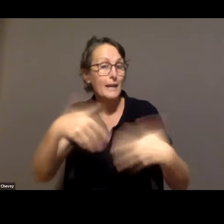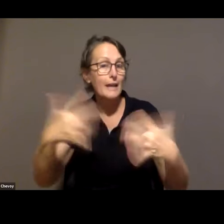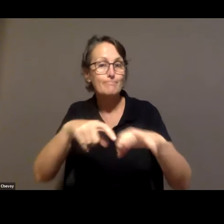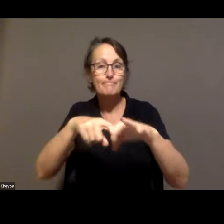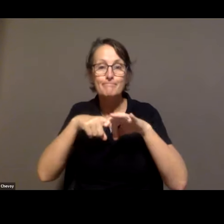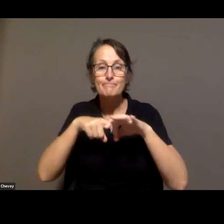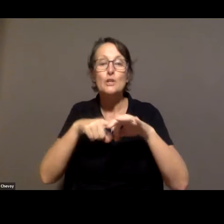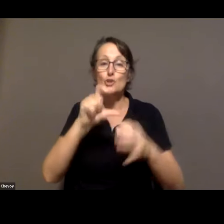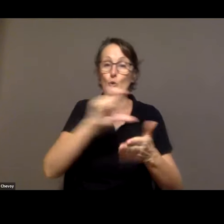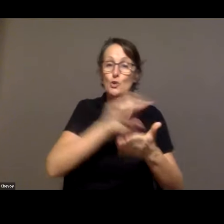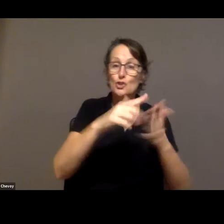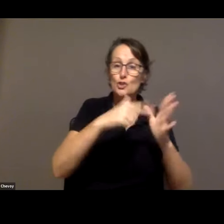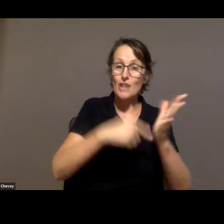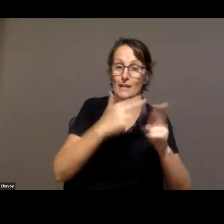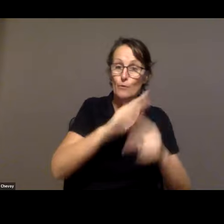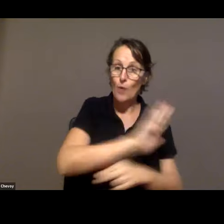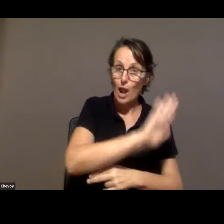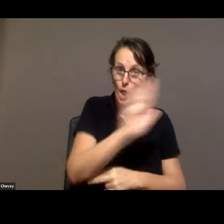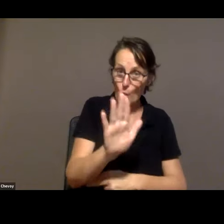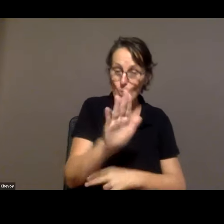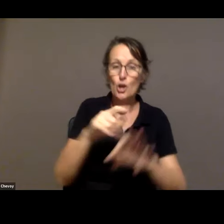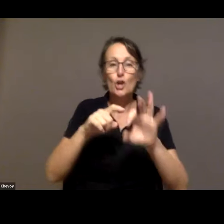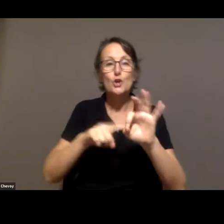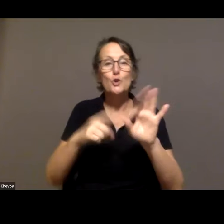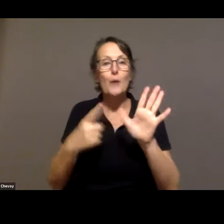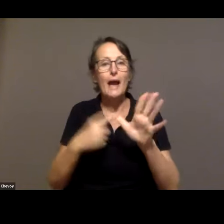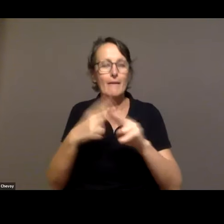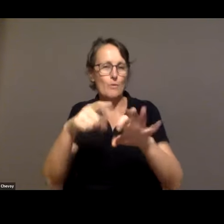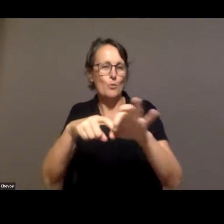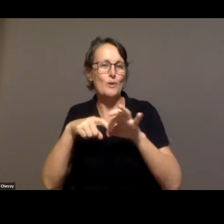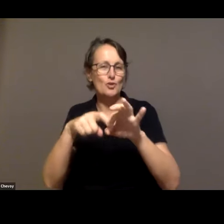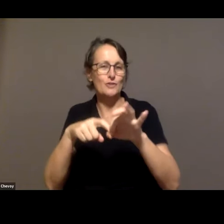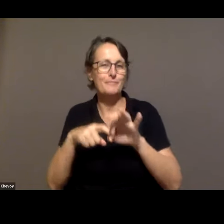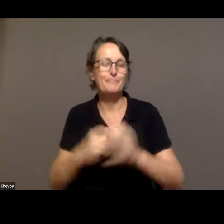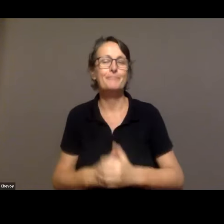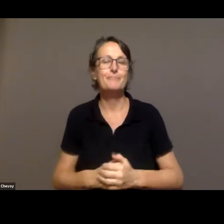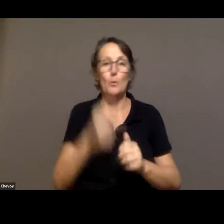your screen. That's for Alex and myself. We welcome your questions.